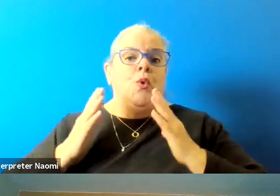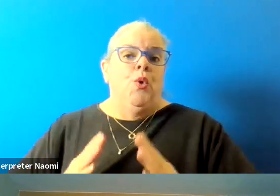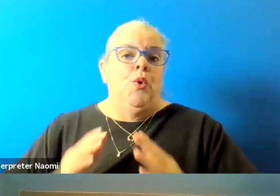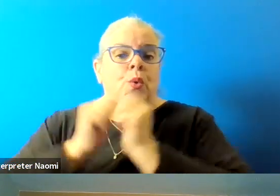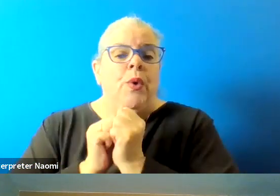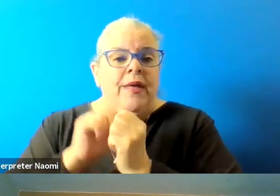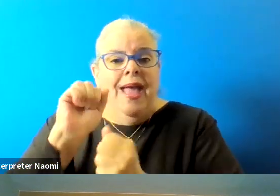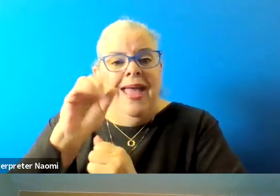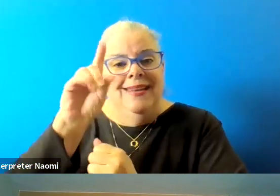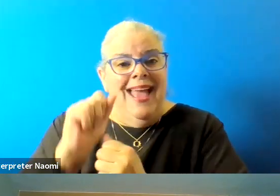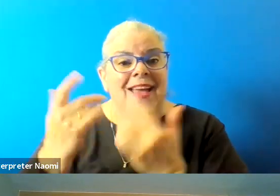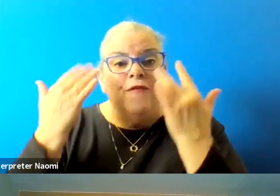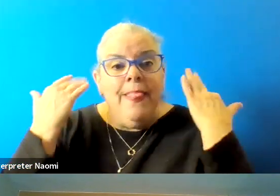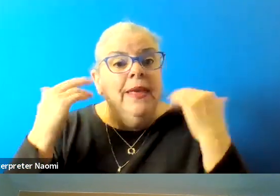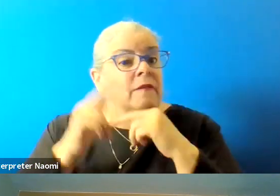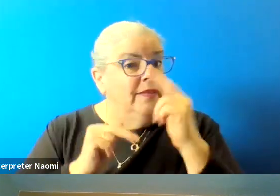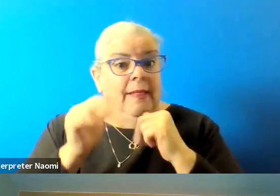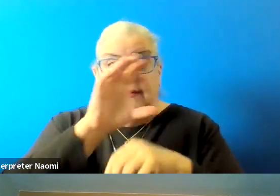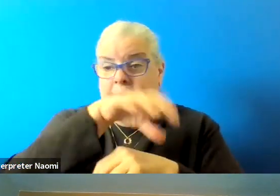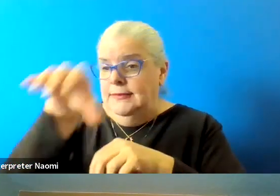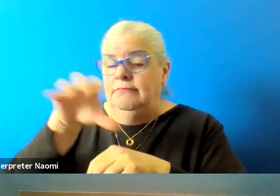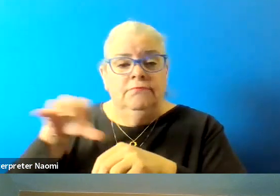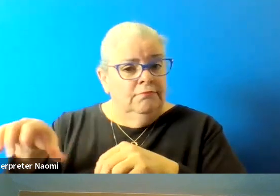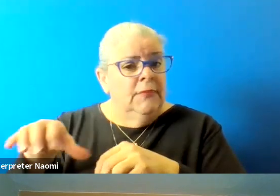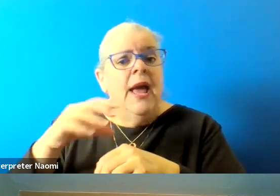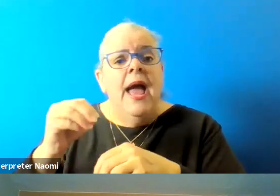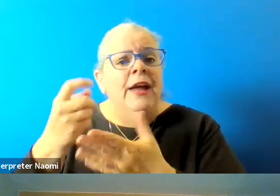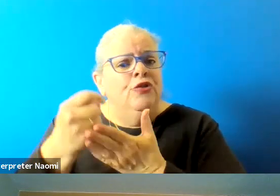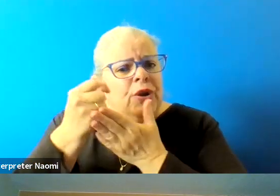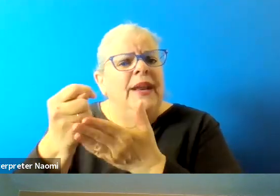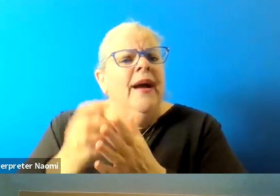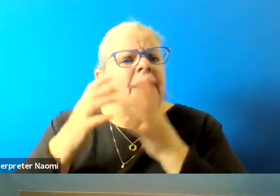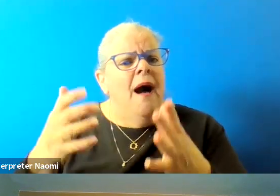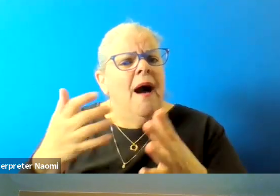ADA-friendly facilities, and treating a lot of disabled folks,